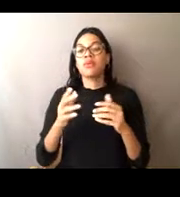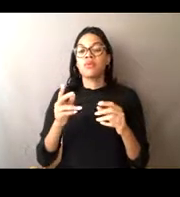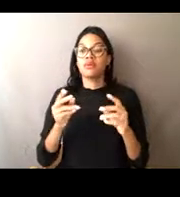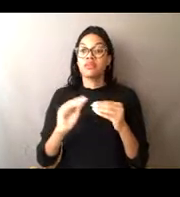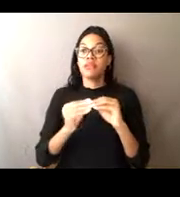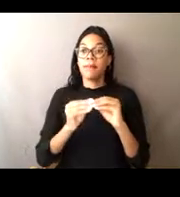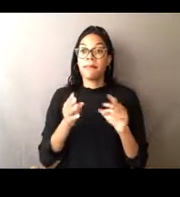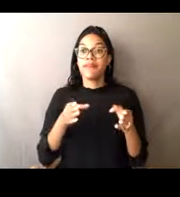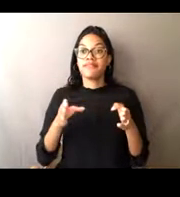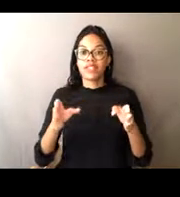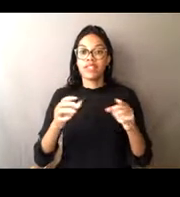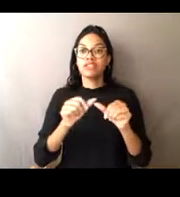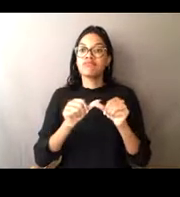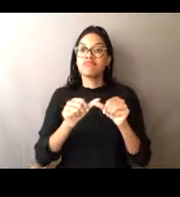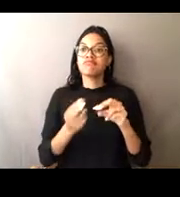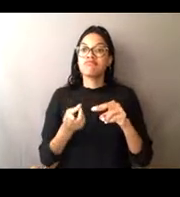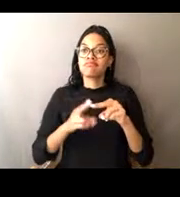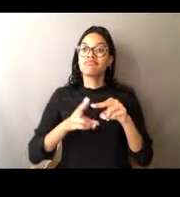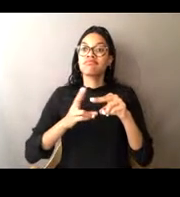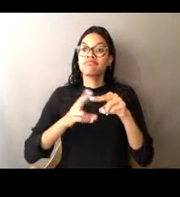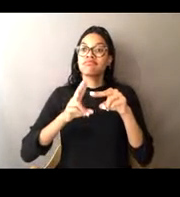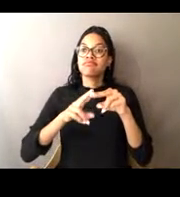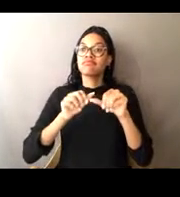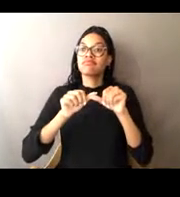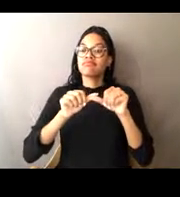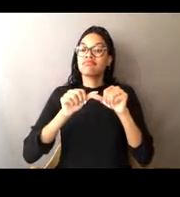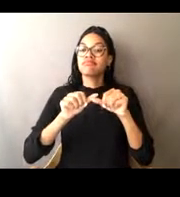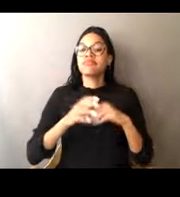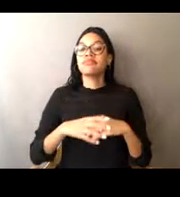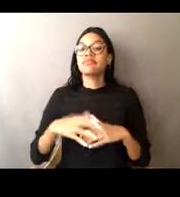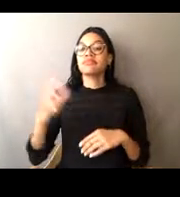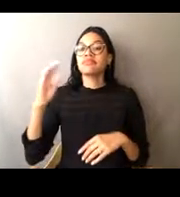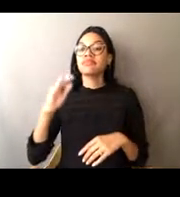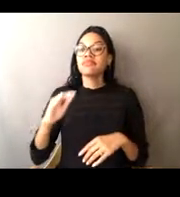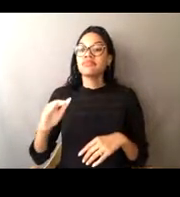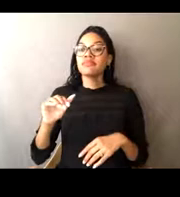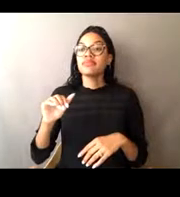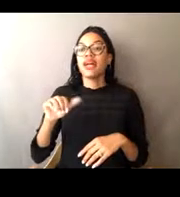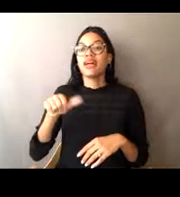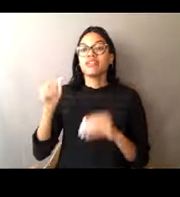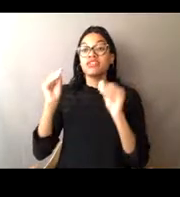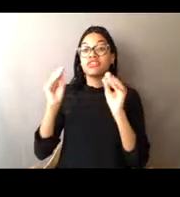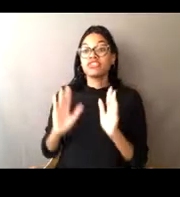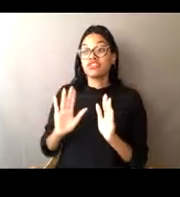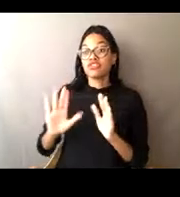and then Amy's class is saying sustainable means to control and keep things balanced,